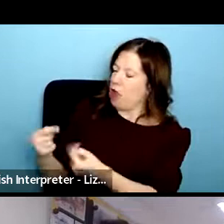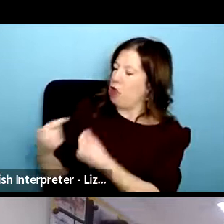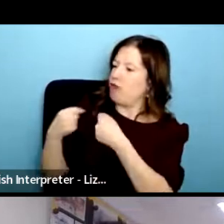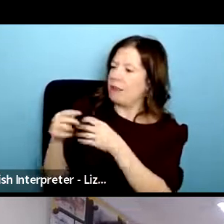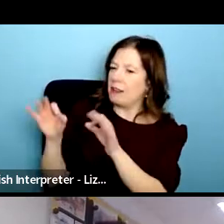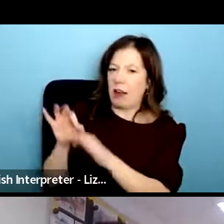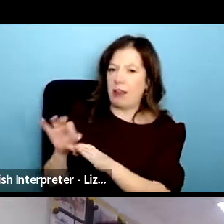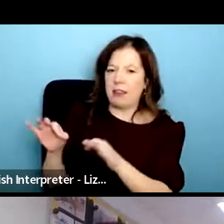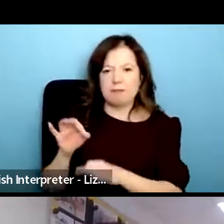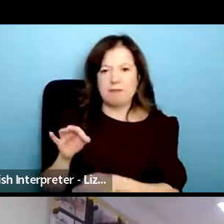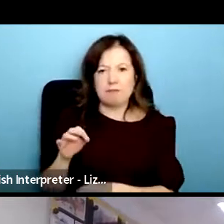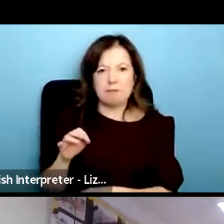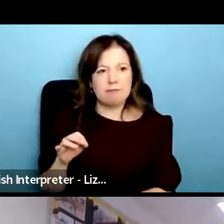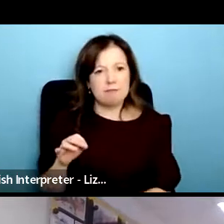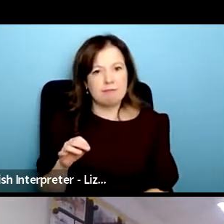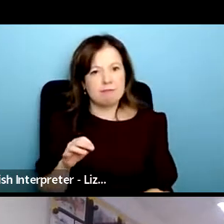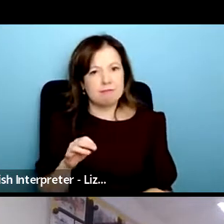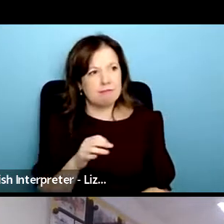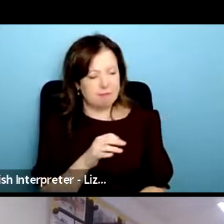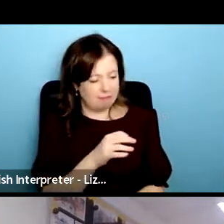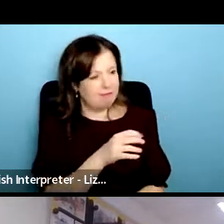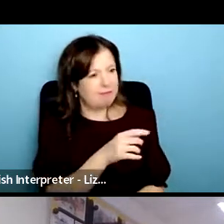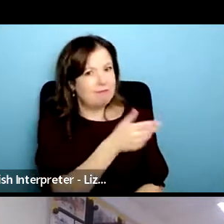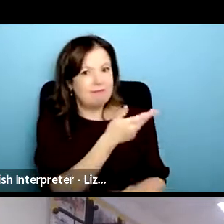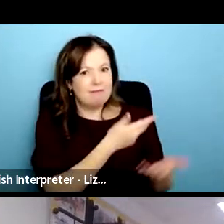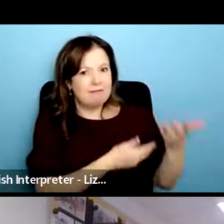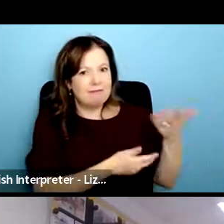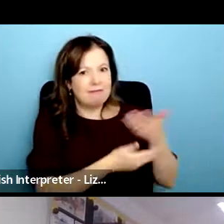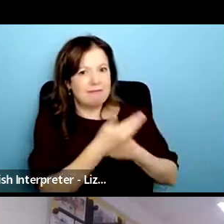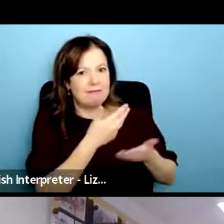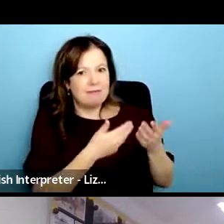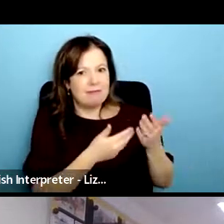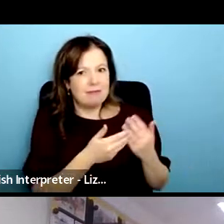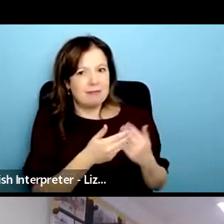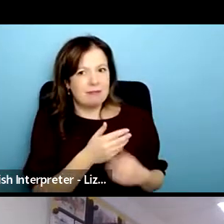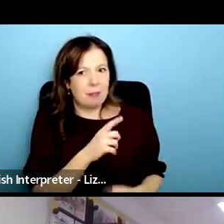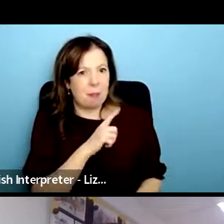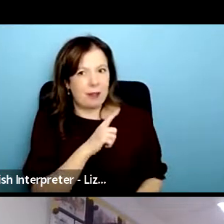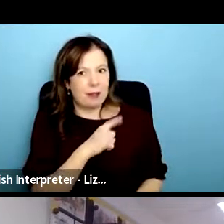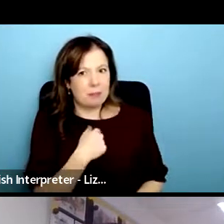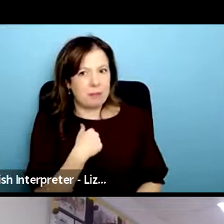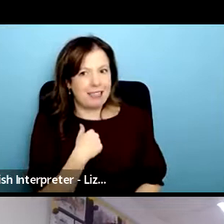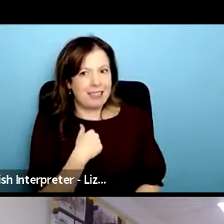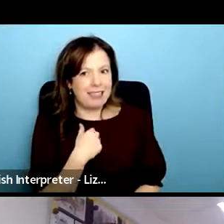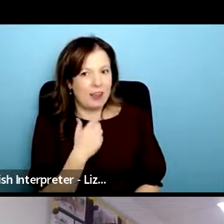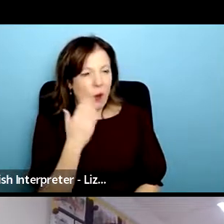which i think may amount to uh saying because you're a white middle-class woman